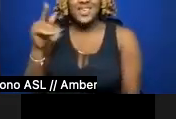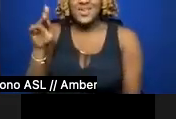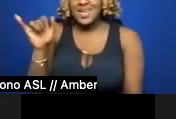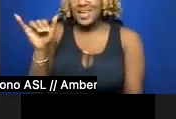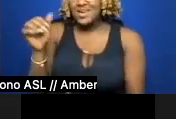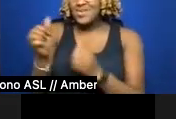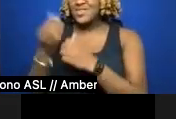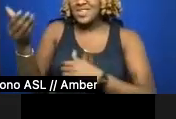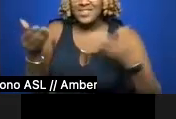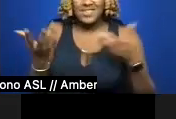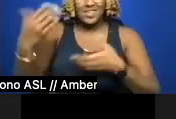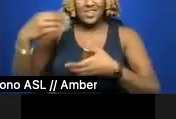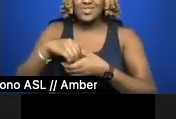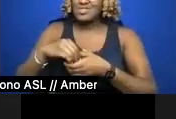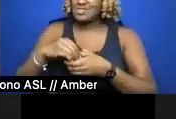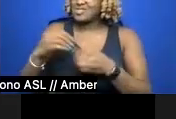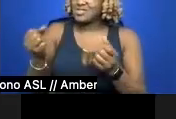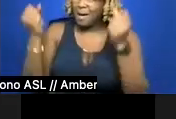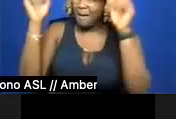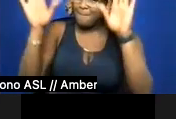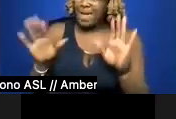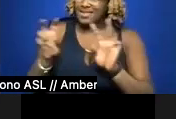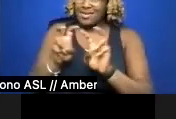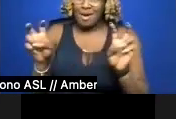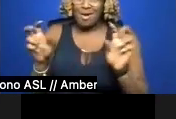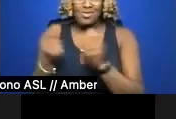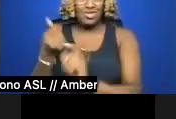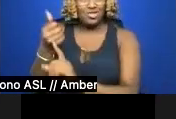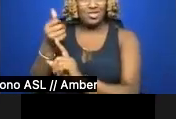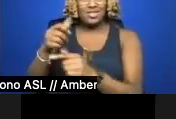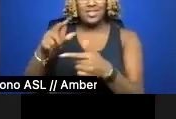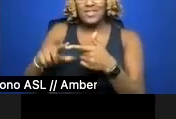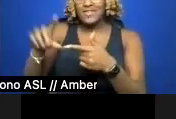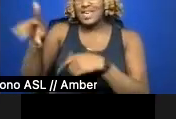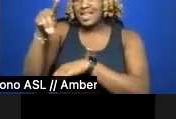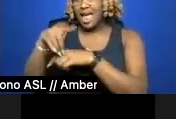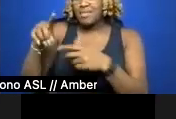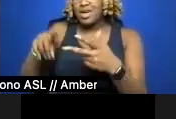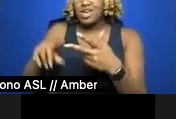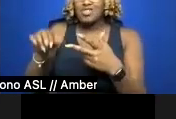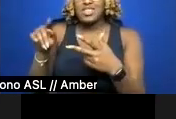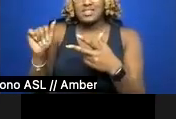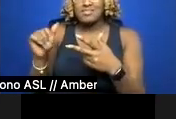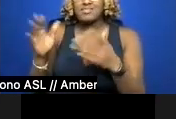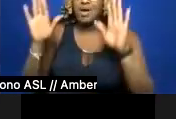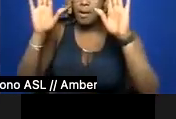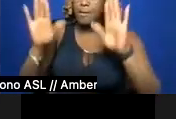powerhouse lineup with yourself, Diamond, and Ryka. Tremendous gratitude to everyone at the